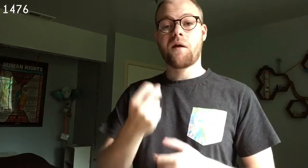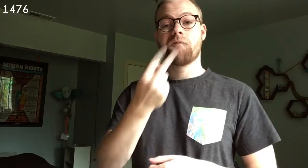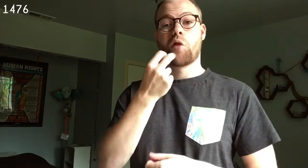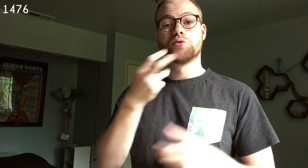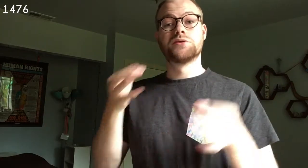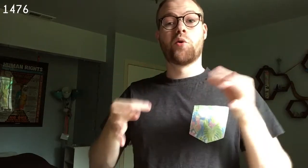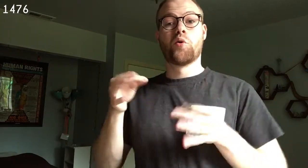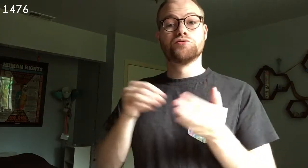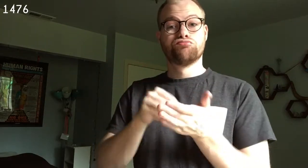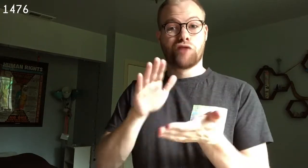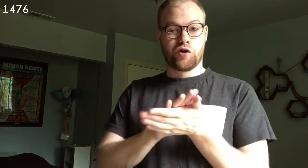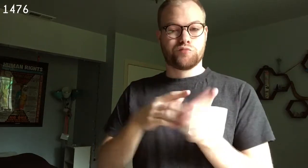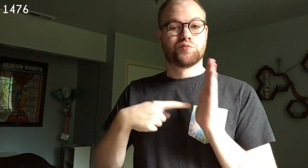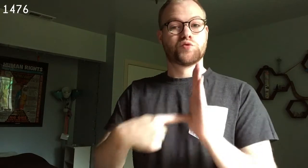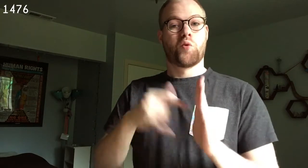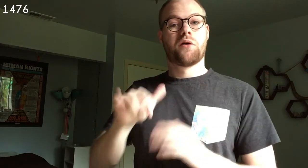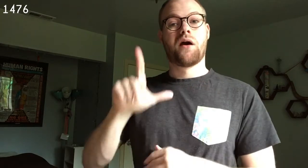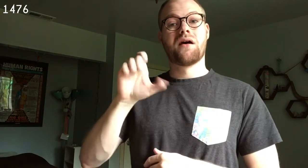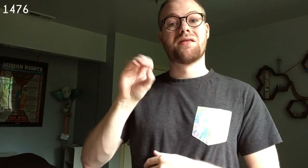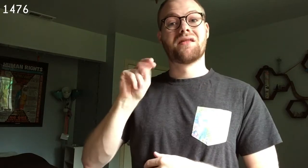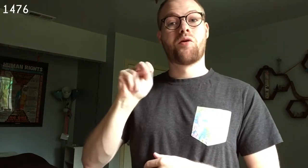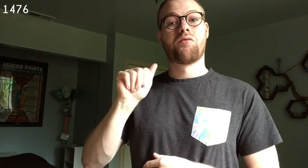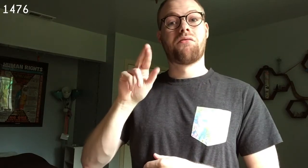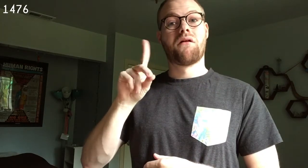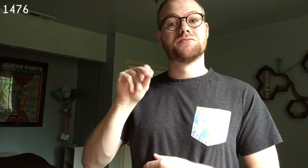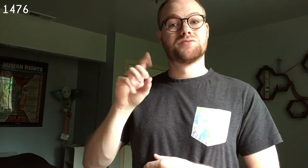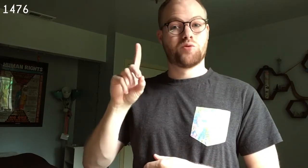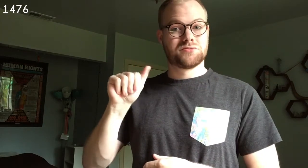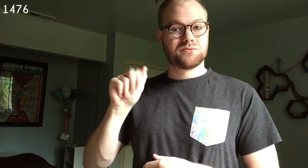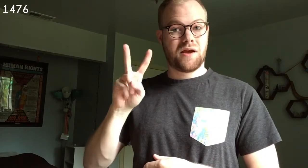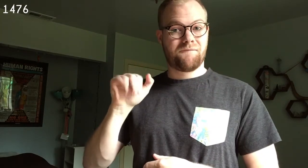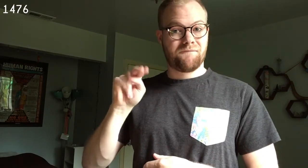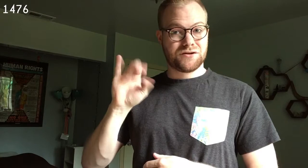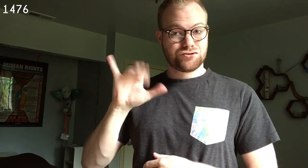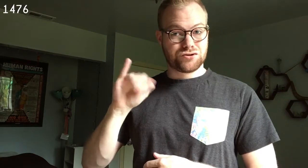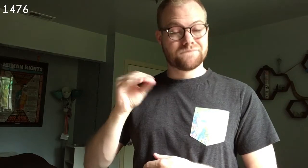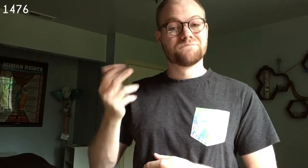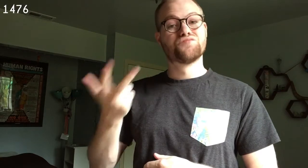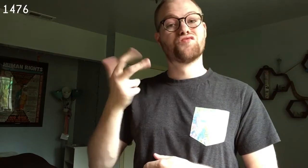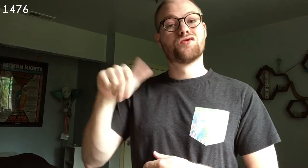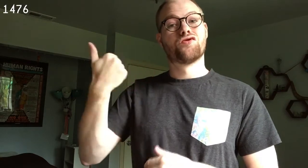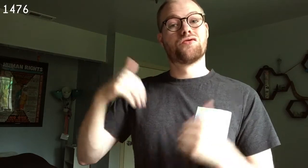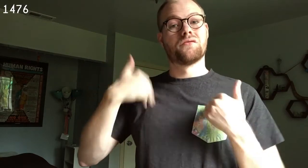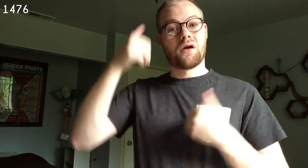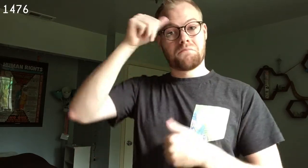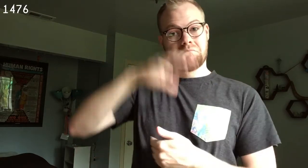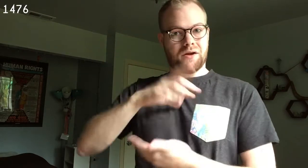1476 Florentine court records of 1476 show that Leonardo da Vinci and three other young men were